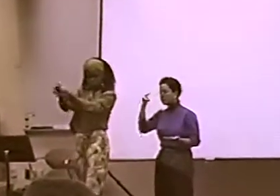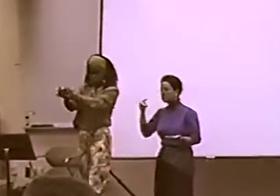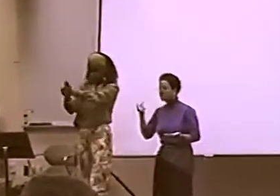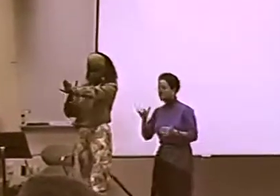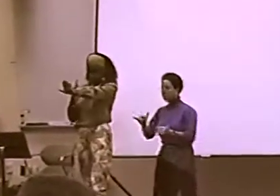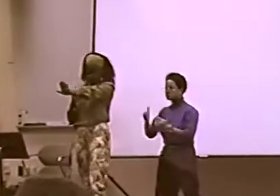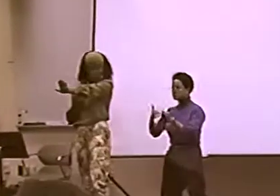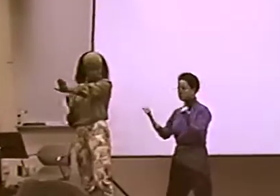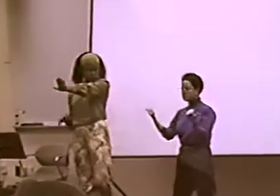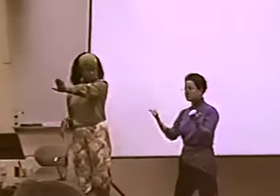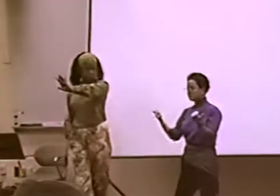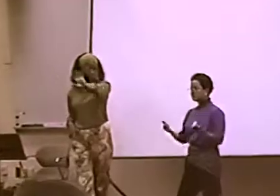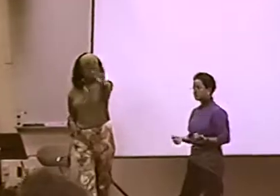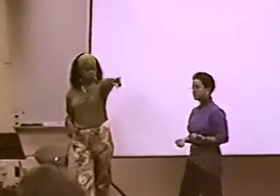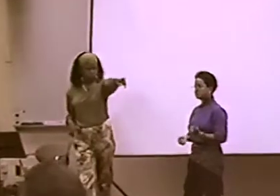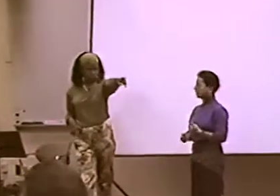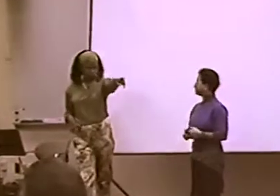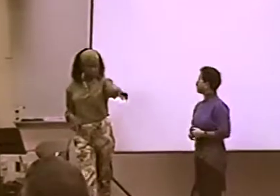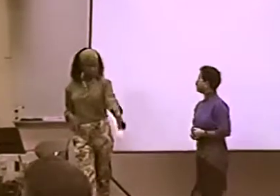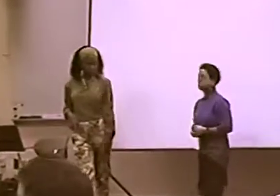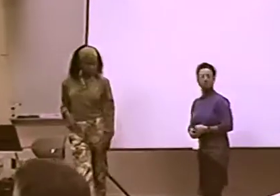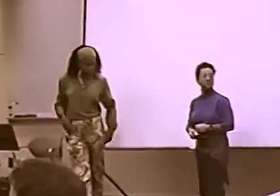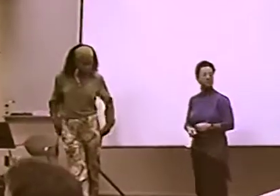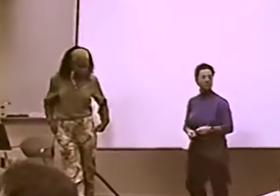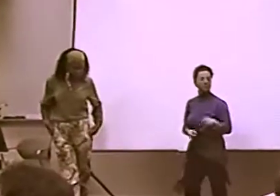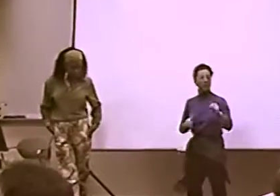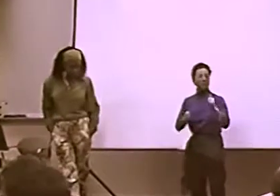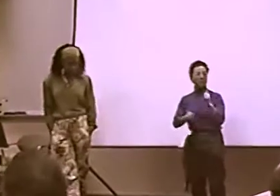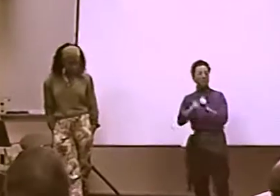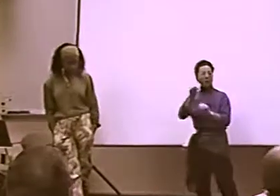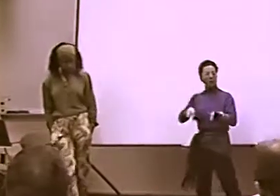THEY HAVE A DIFFERENT WAY OF SOCIALIZING THAT'S DIFFERENT THAN THE WHITE PEOPLE.